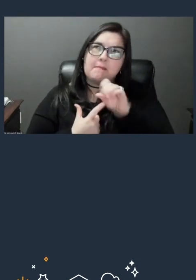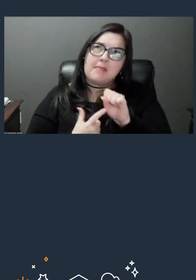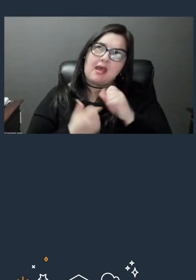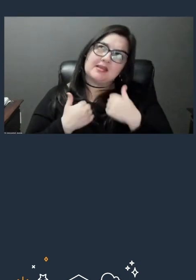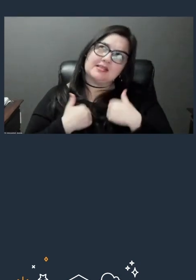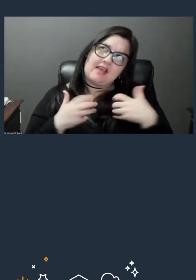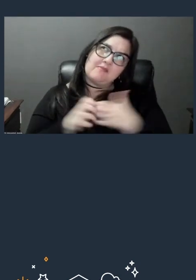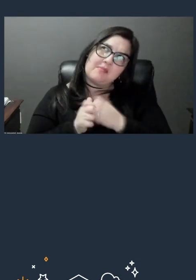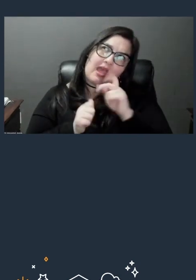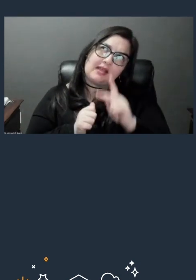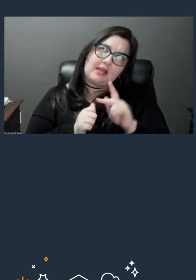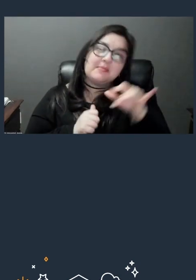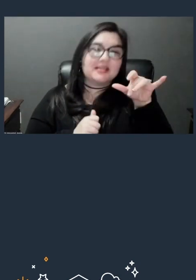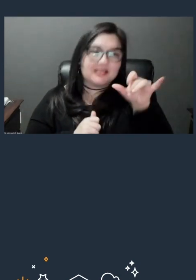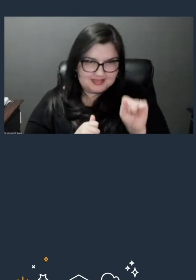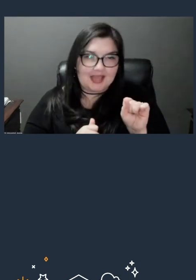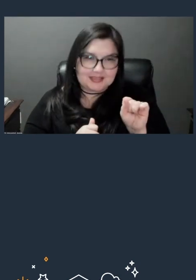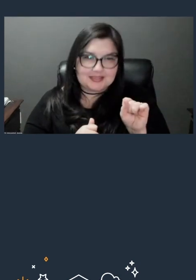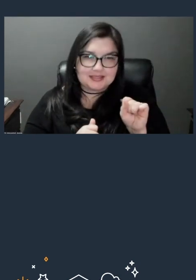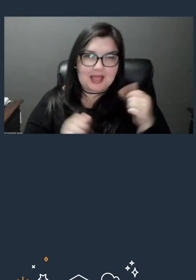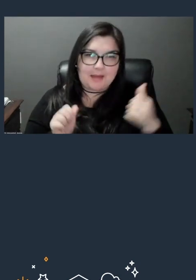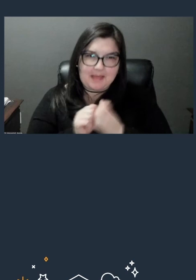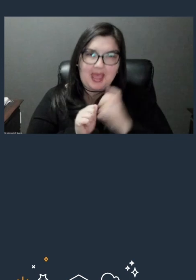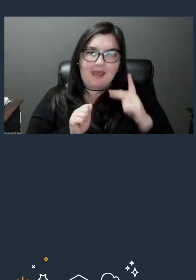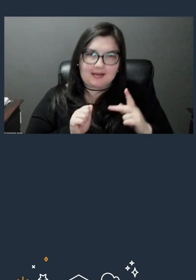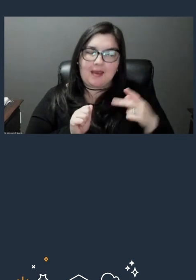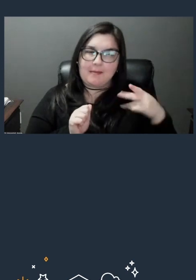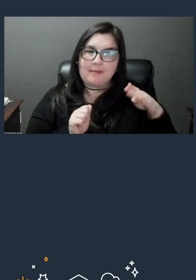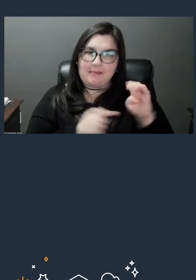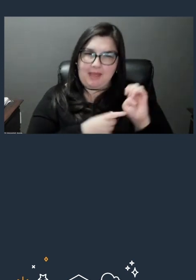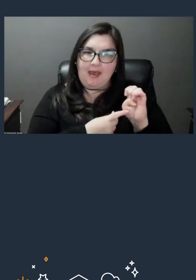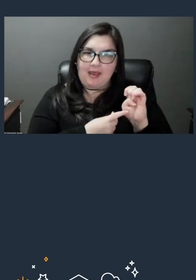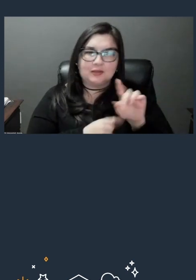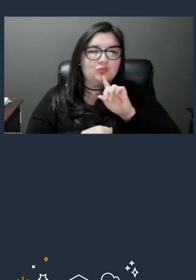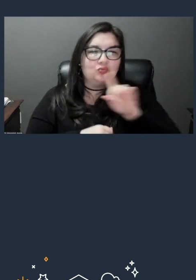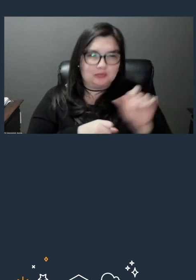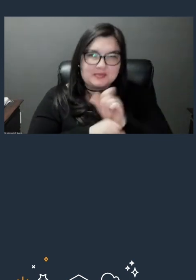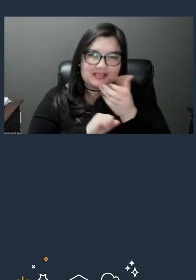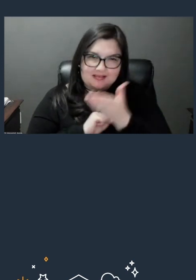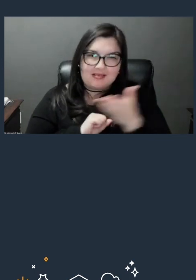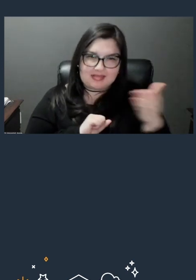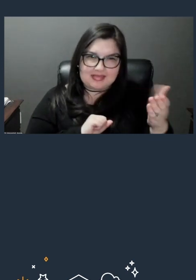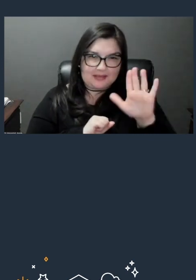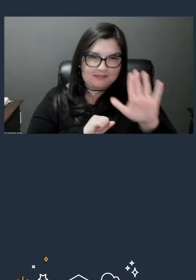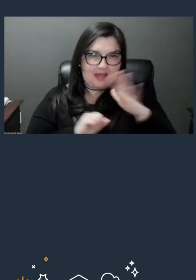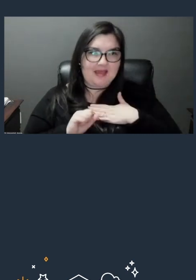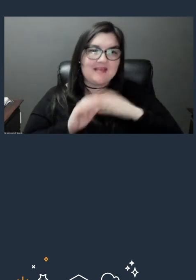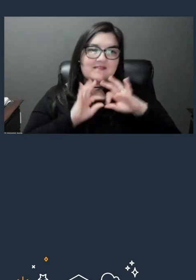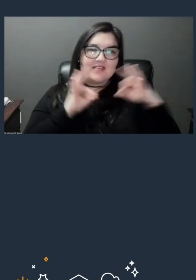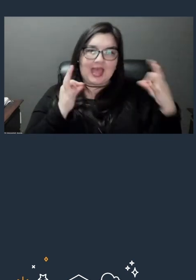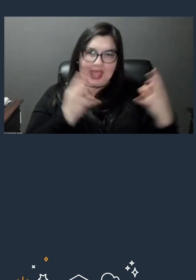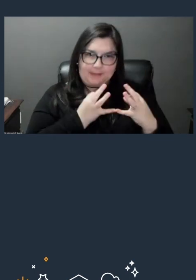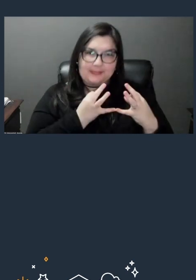backup pie is actually a thing, Steve. So, you know, in my family, particularly when we were commemorating a special event